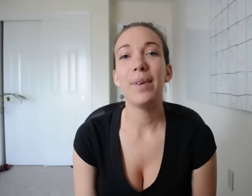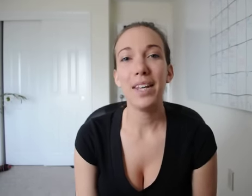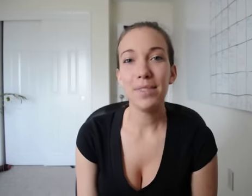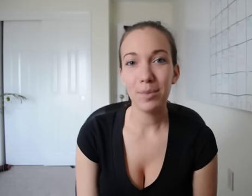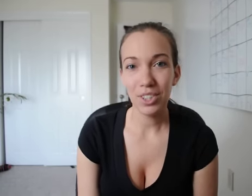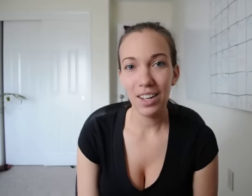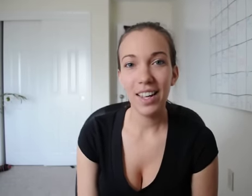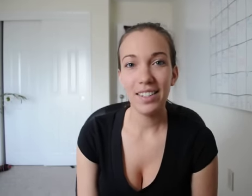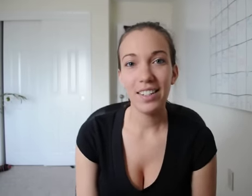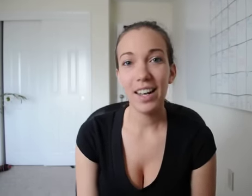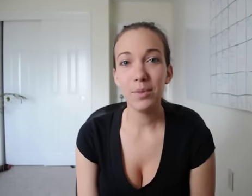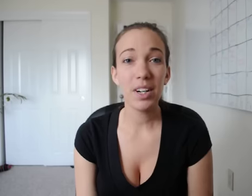Hello and welcome back to Teach Me Sign, Sign of the Week